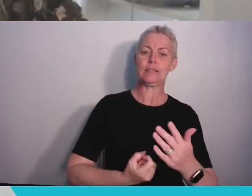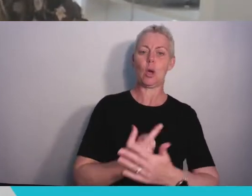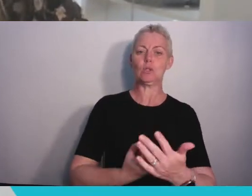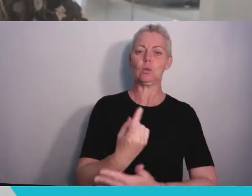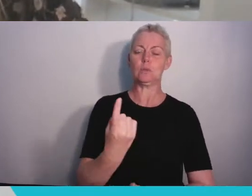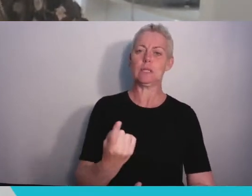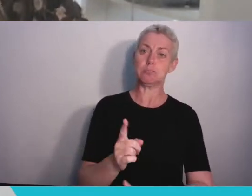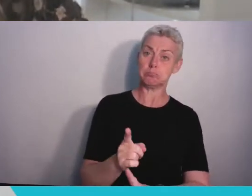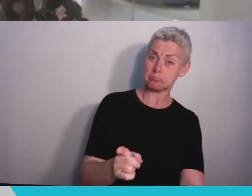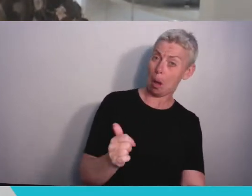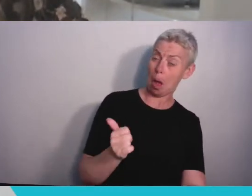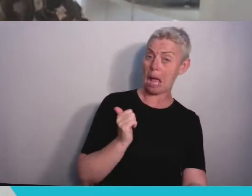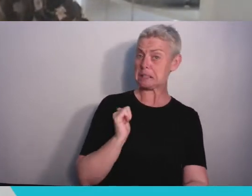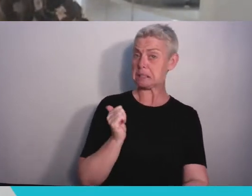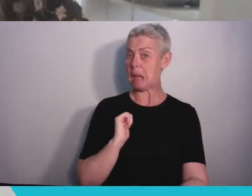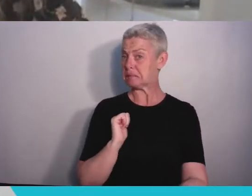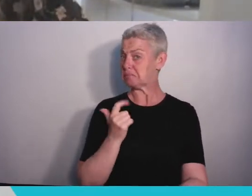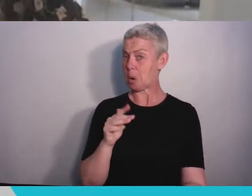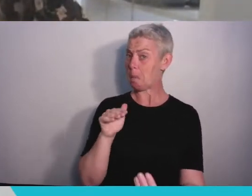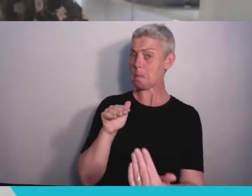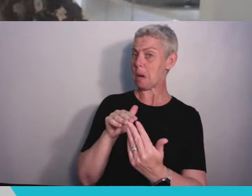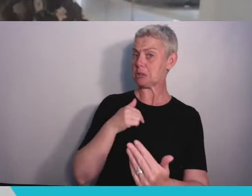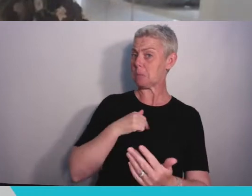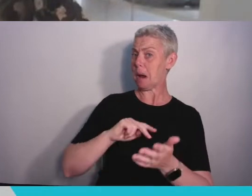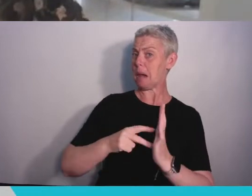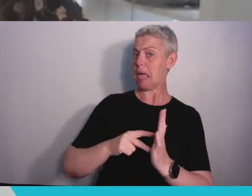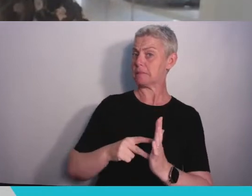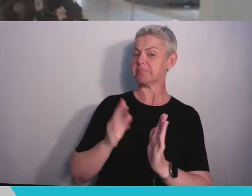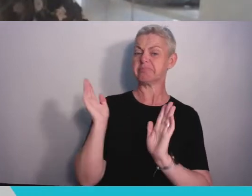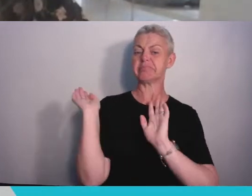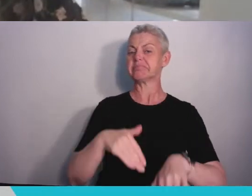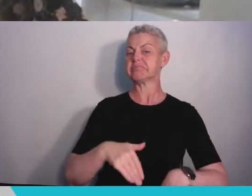or it doesn’t match with your plan for the future, because let's be honest, we’ve learnt